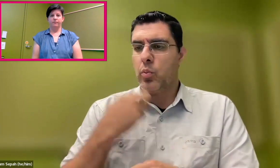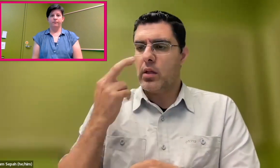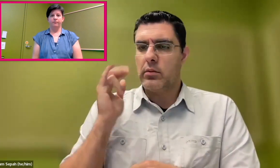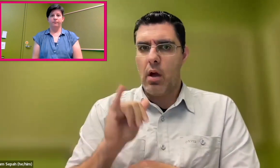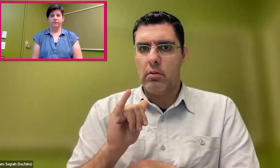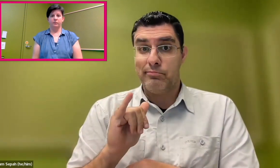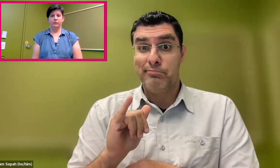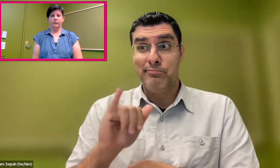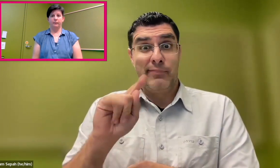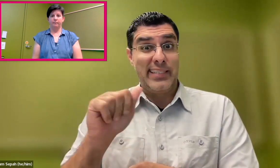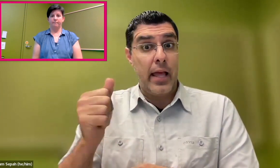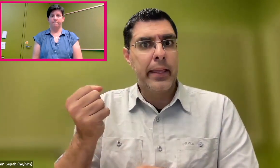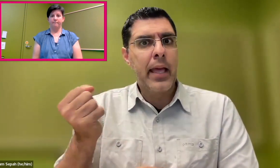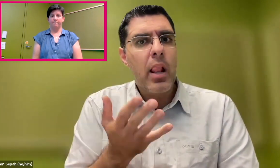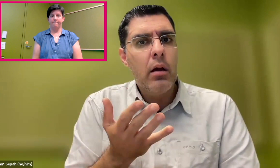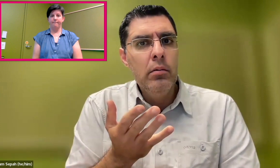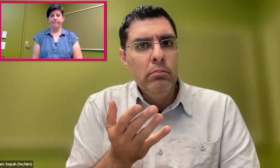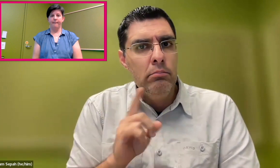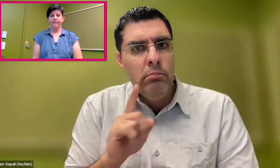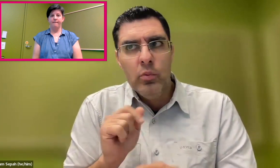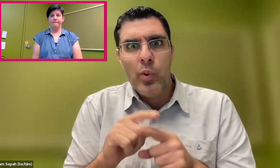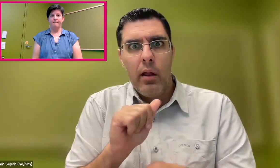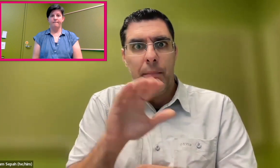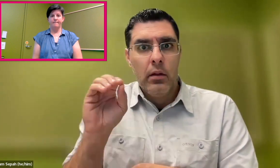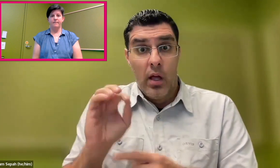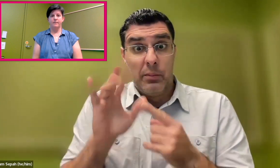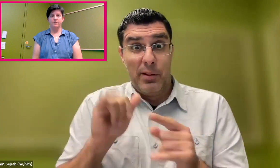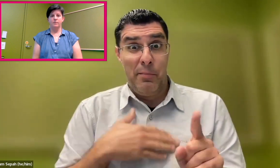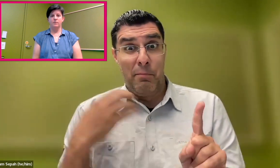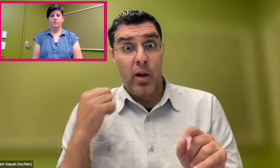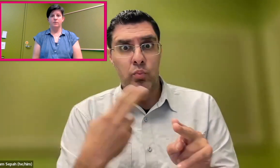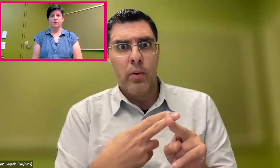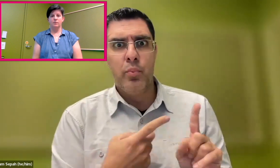because it made me realize that it is a gamble for a company.